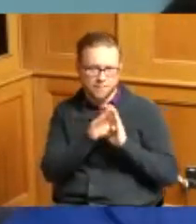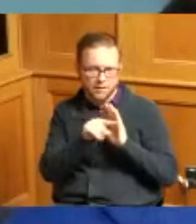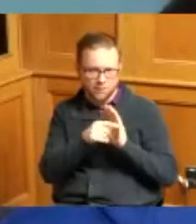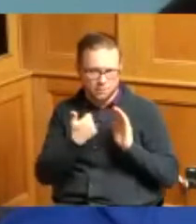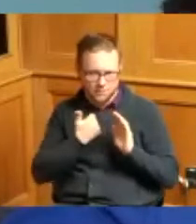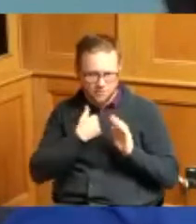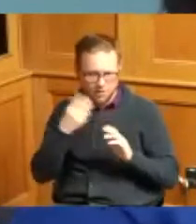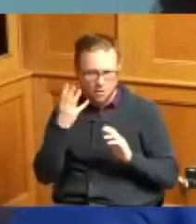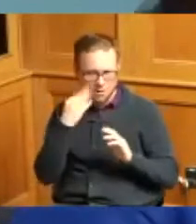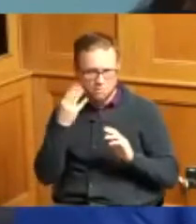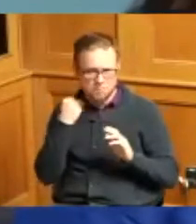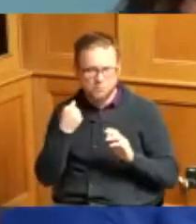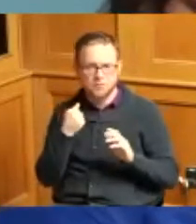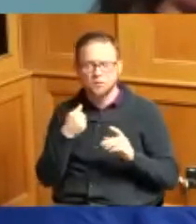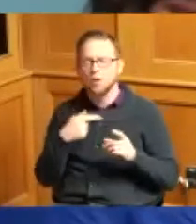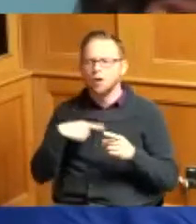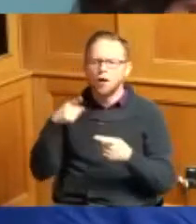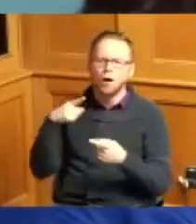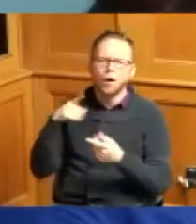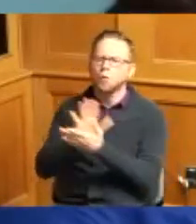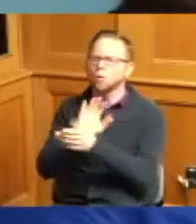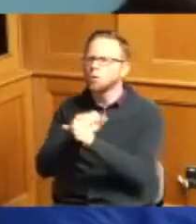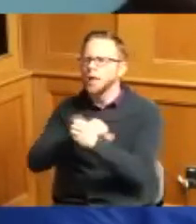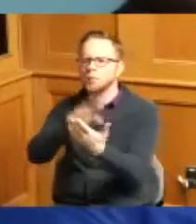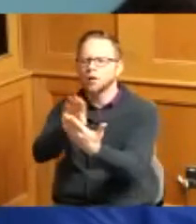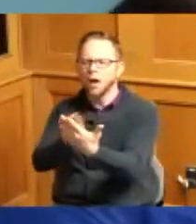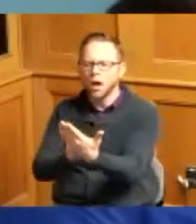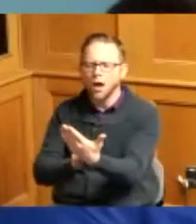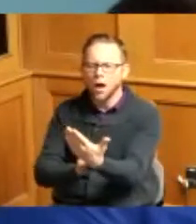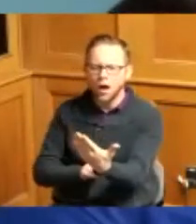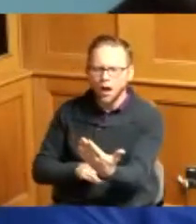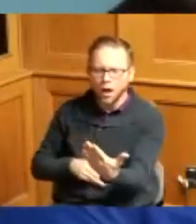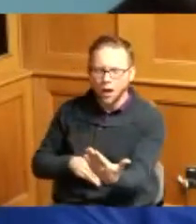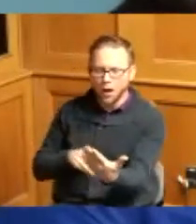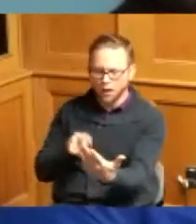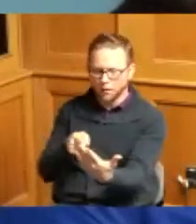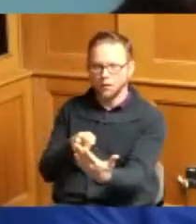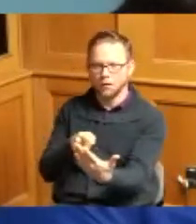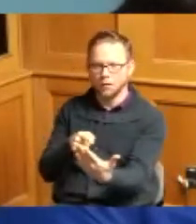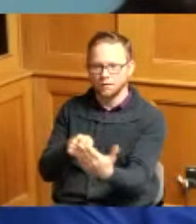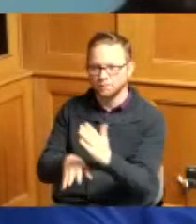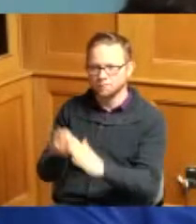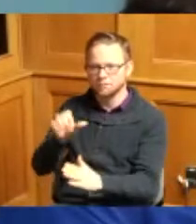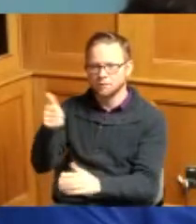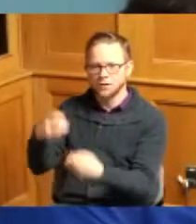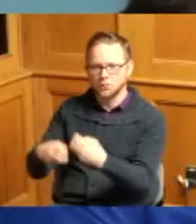until you go fill this paperwork out then you open up another problem you know everything was fine